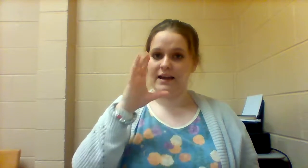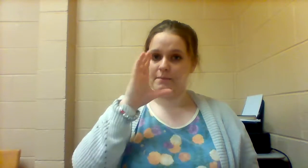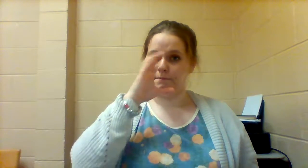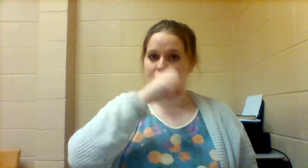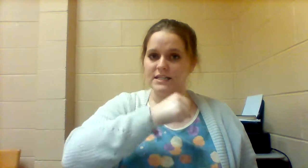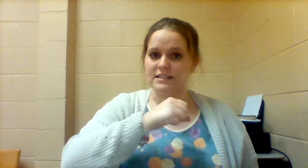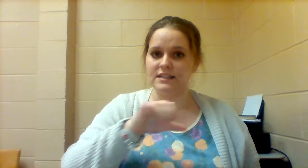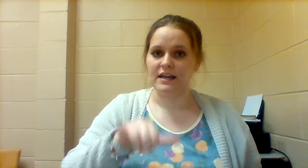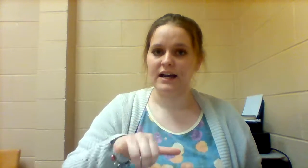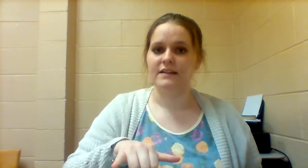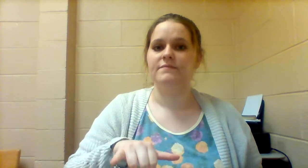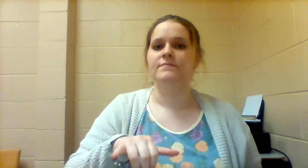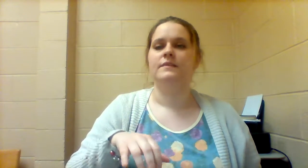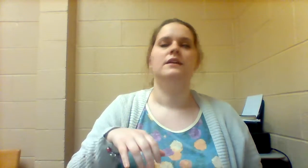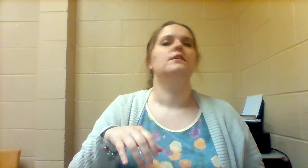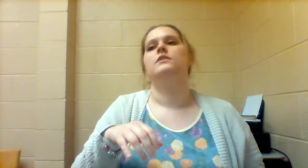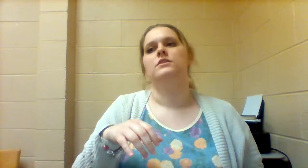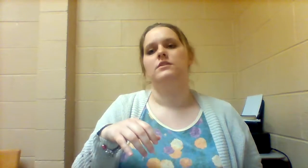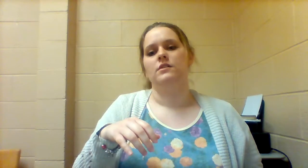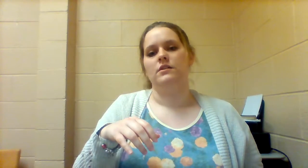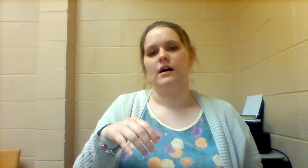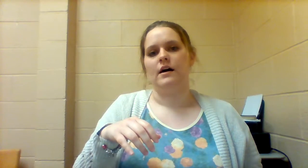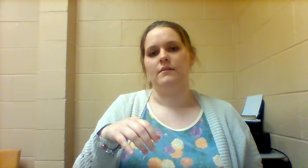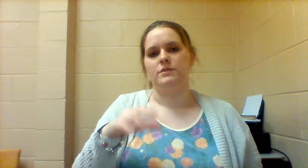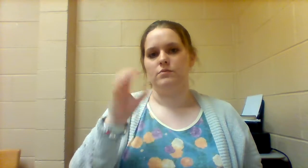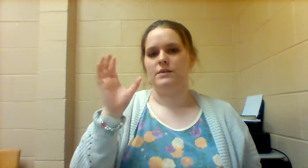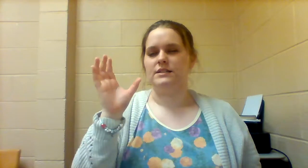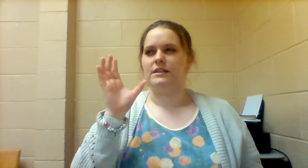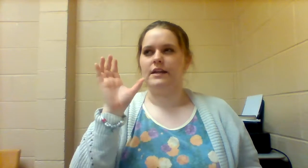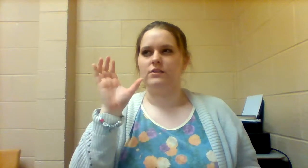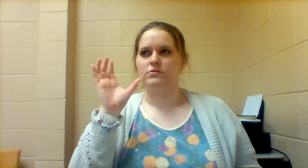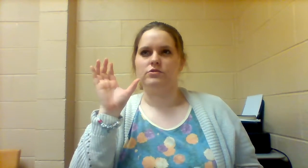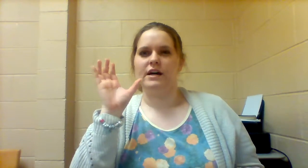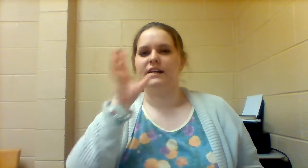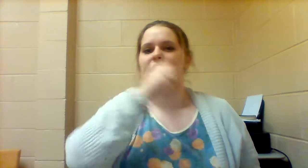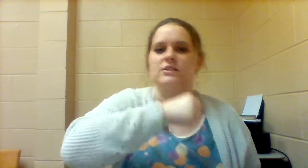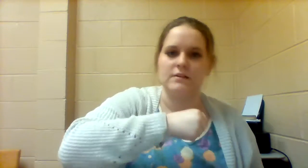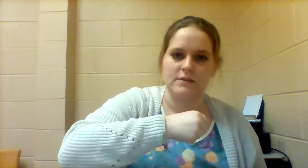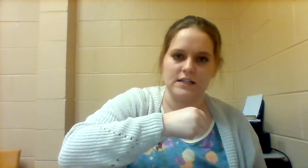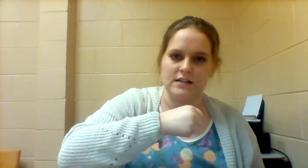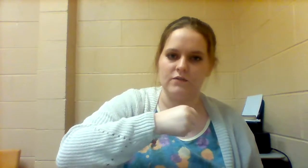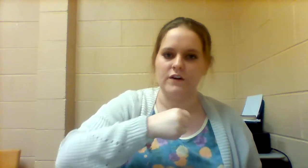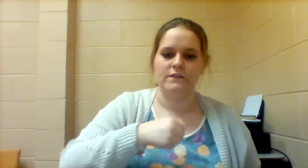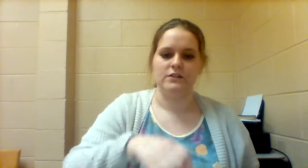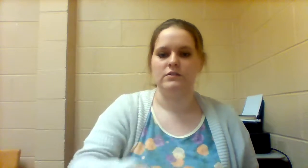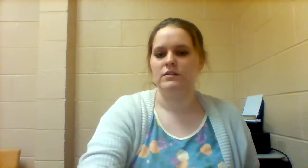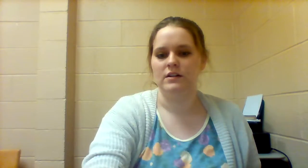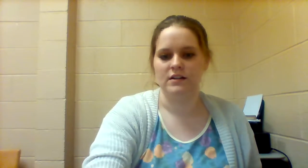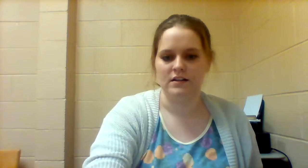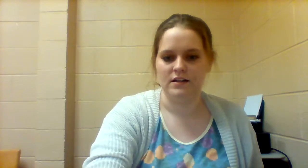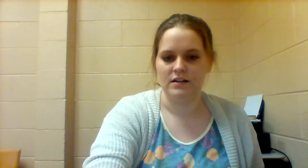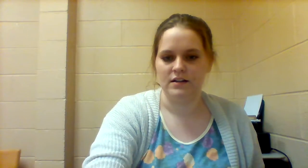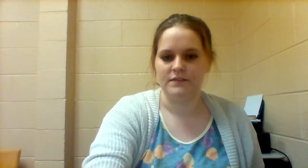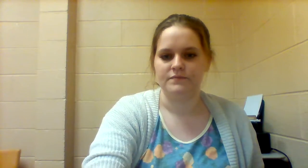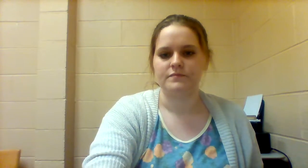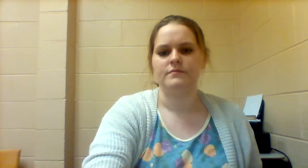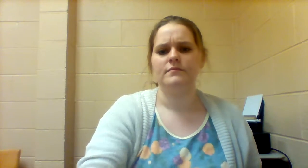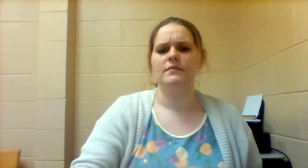I MISSED THAT so MISS is like you're trying to catch something in front of you